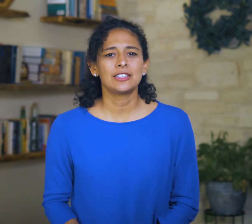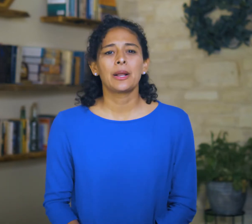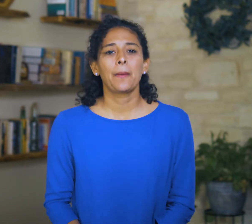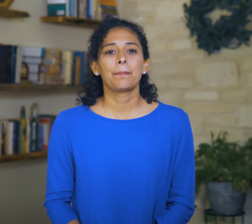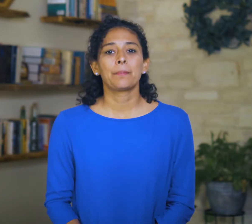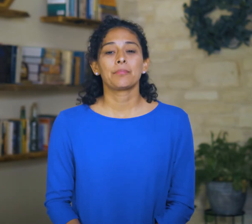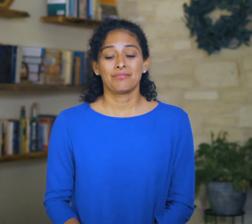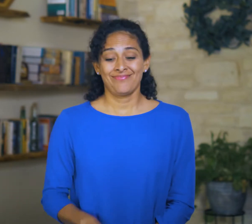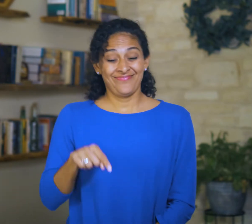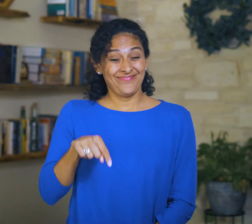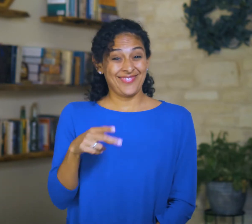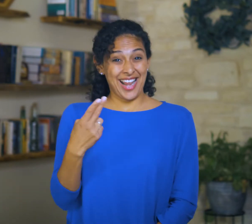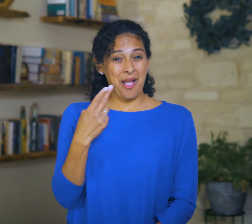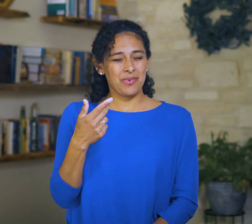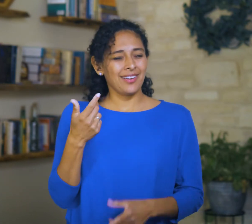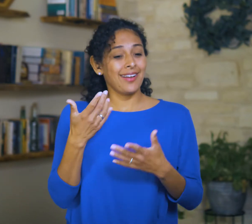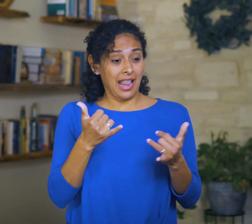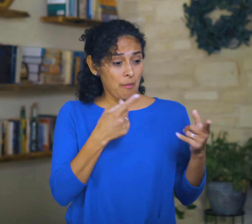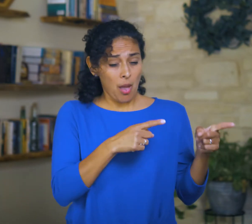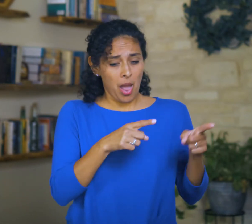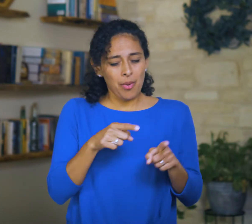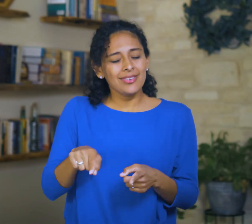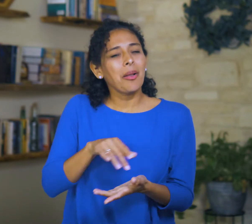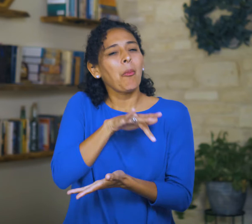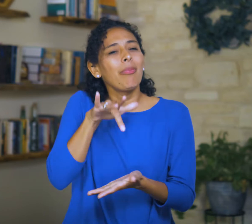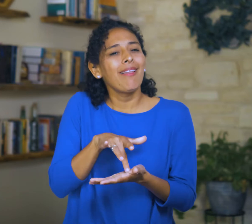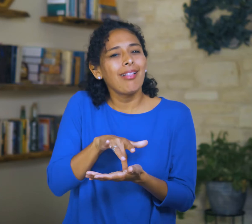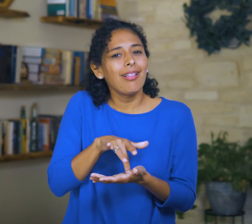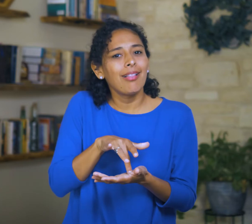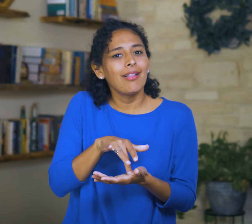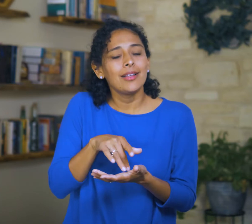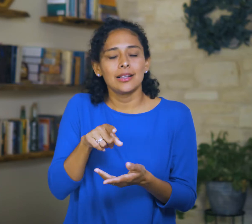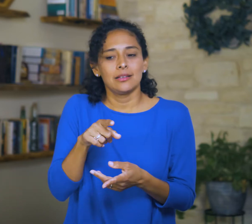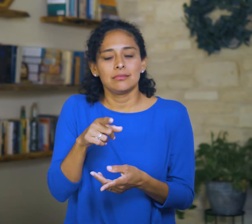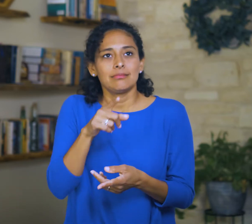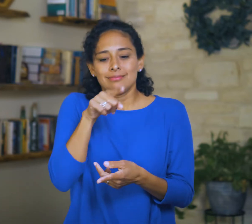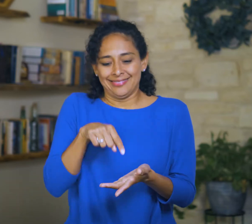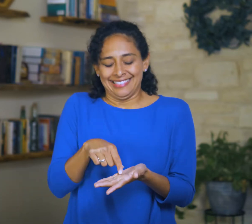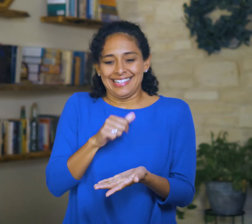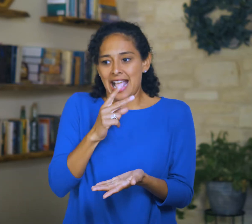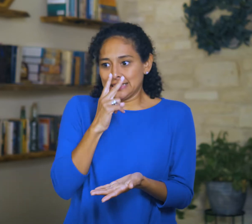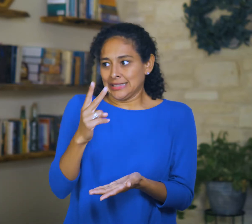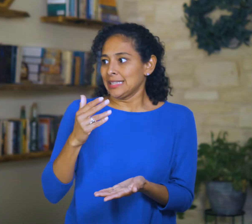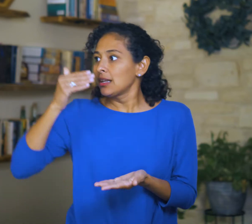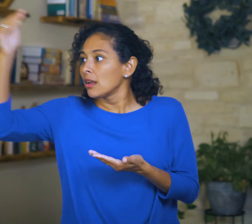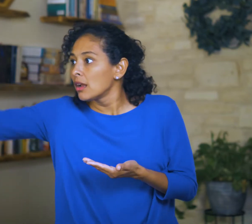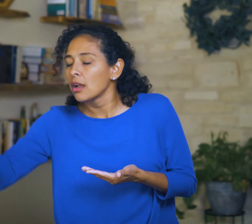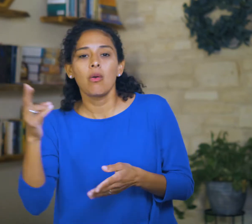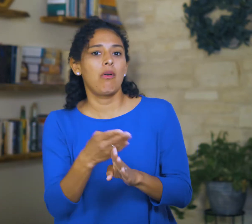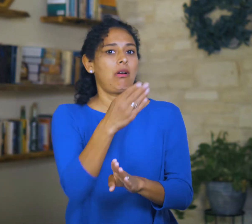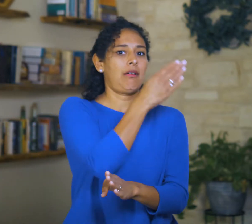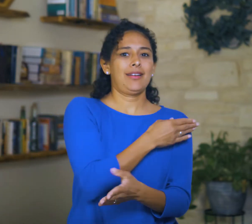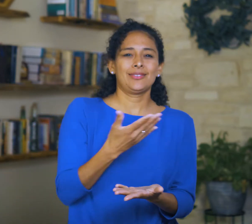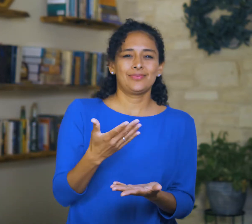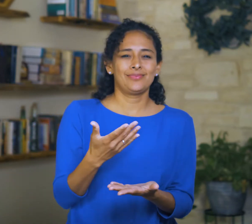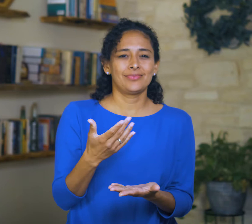He’s in the middle of the process and can’t see what God sees,